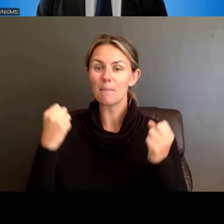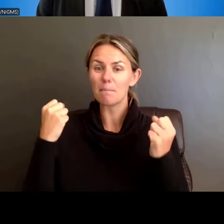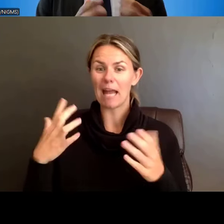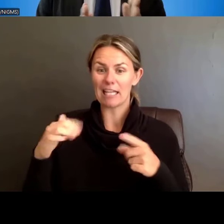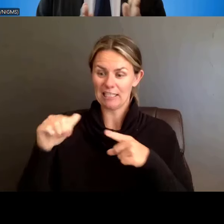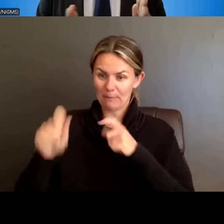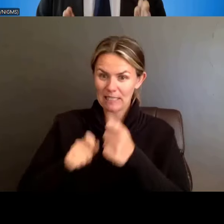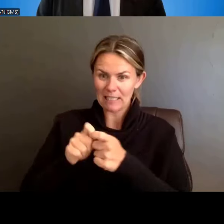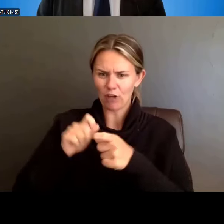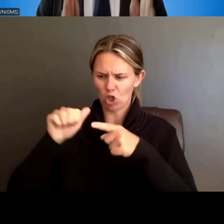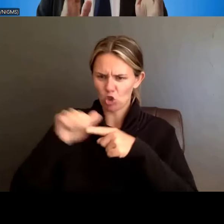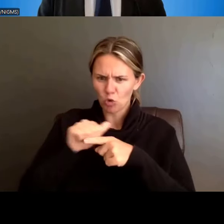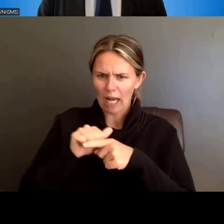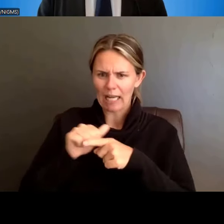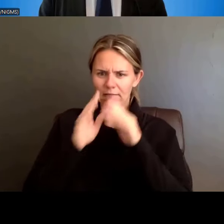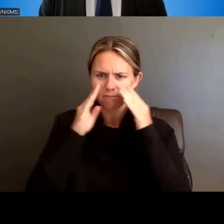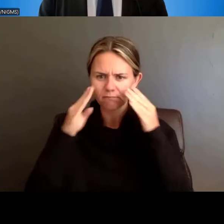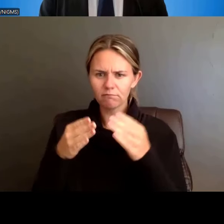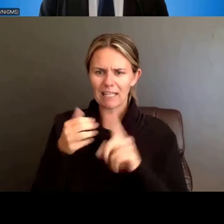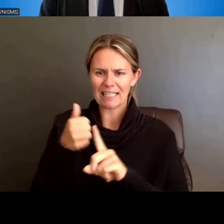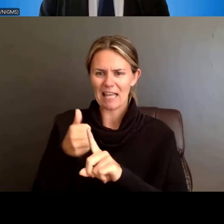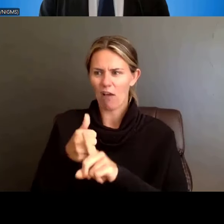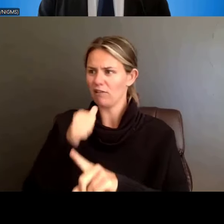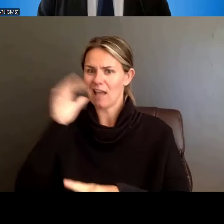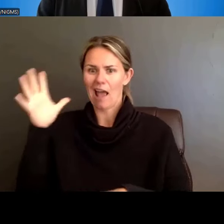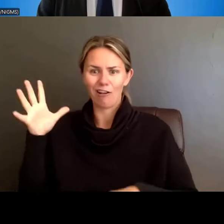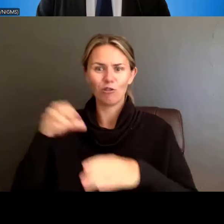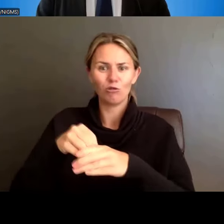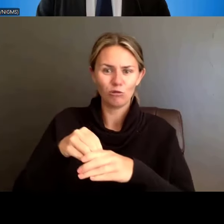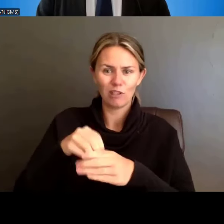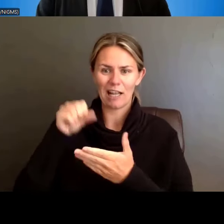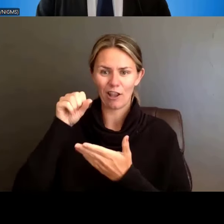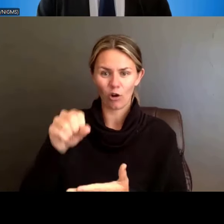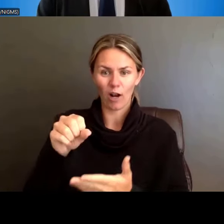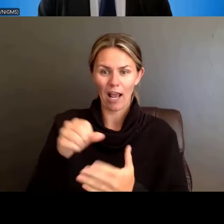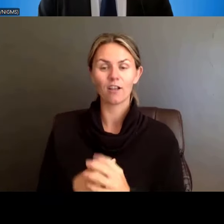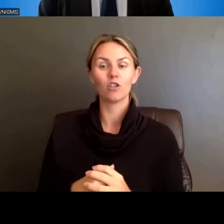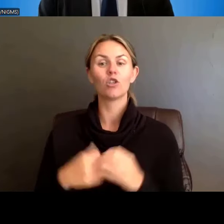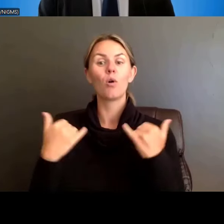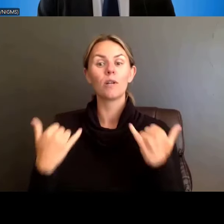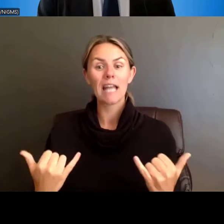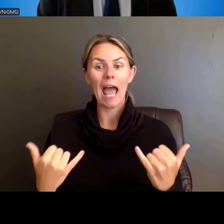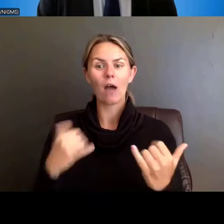So, what we're going to do is, realign the table to focus on the outcomes of the trainees supported by the grant.